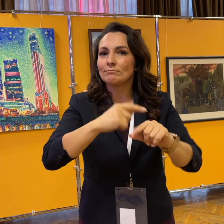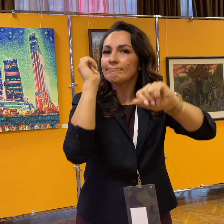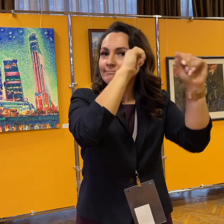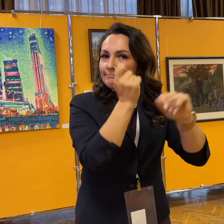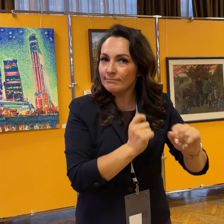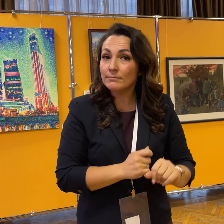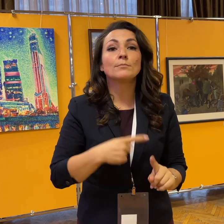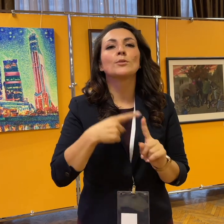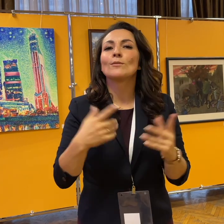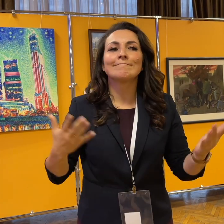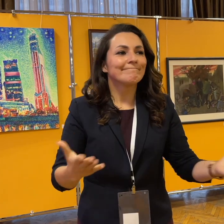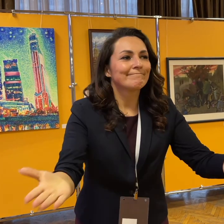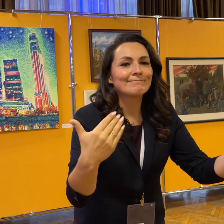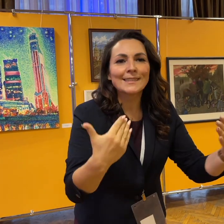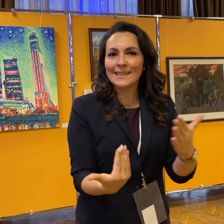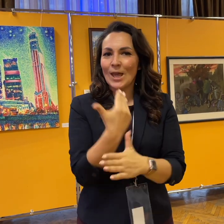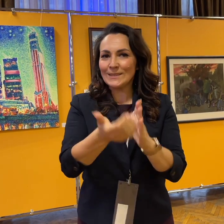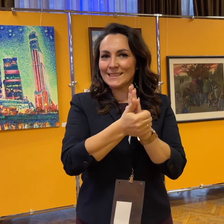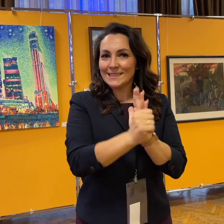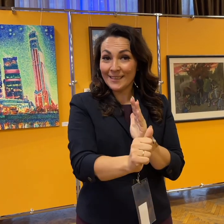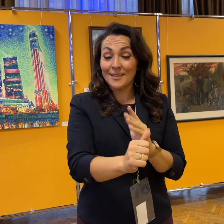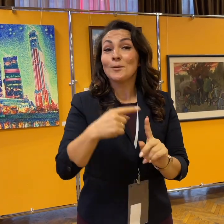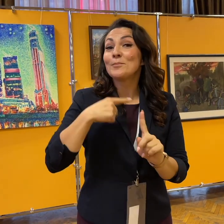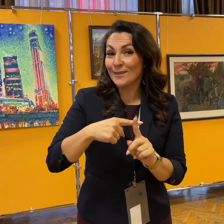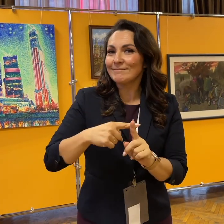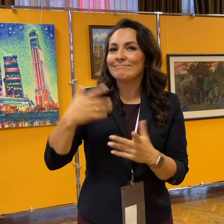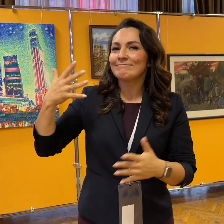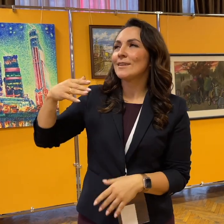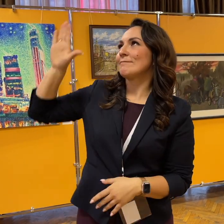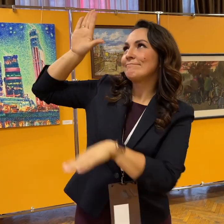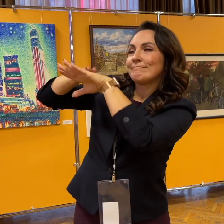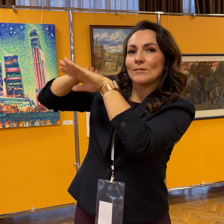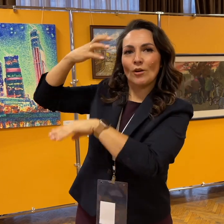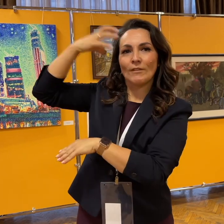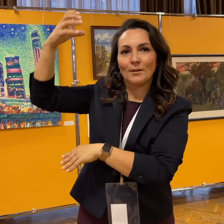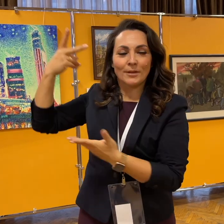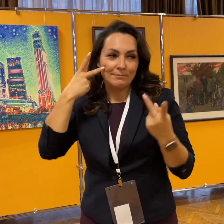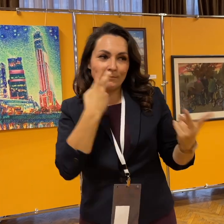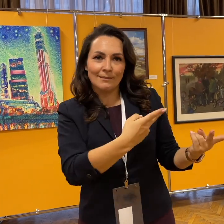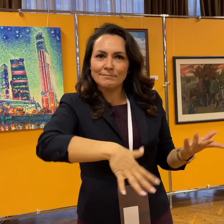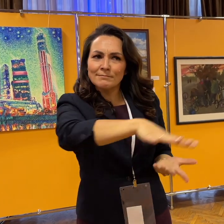sculptors, to find new talents, to involve government and public organizations